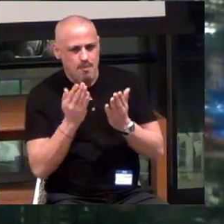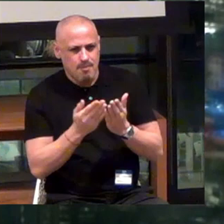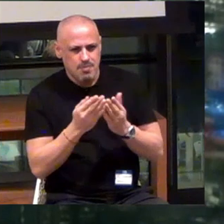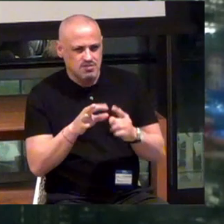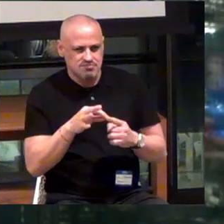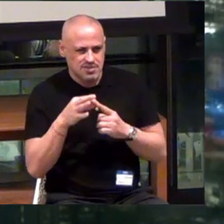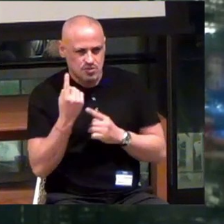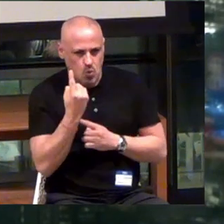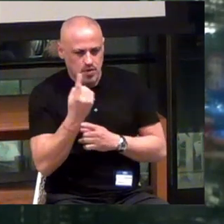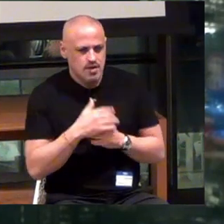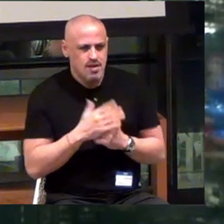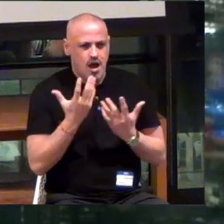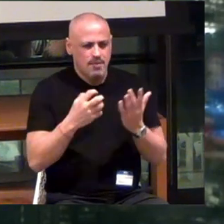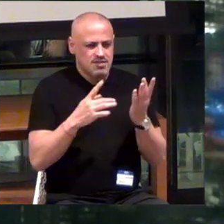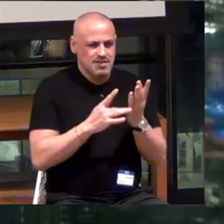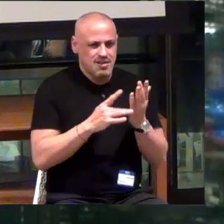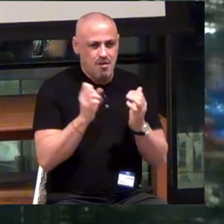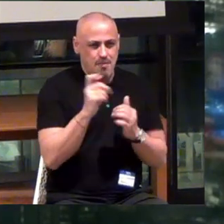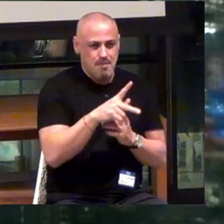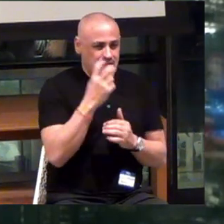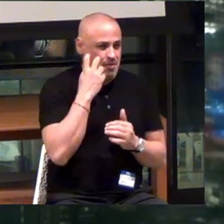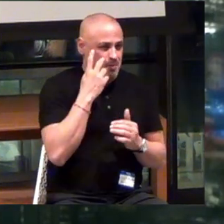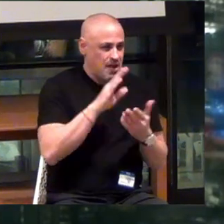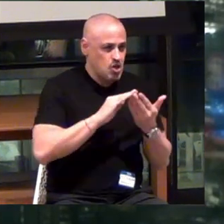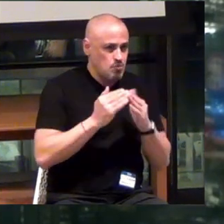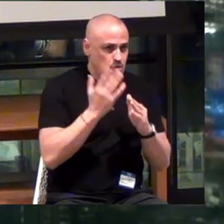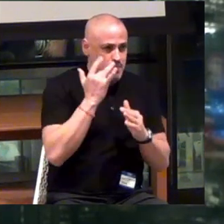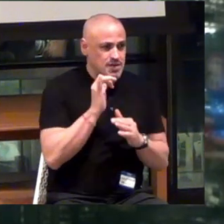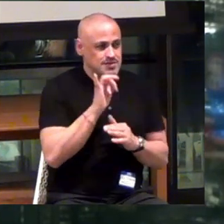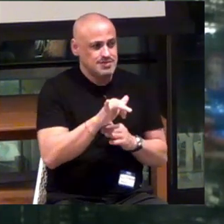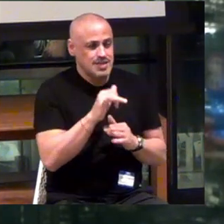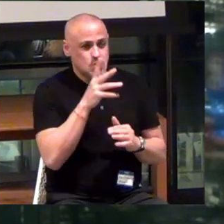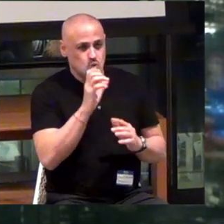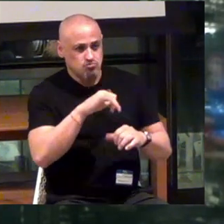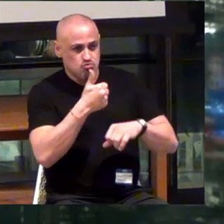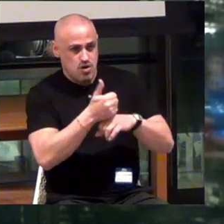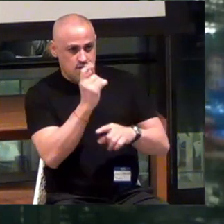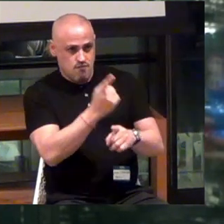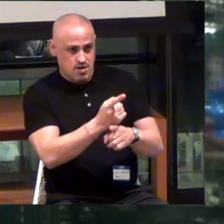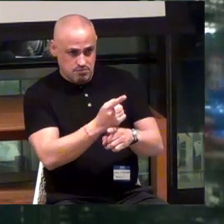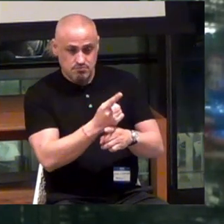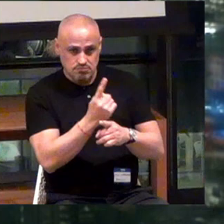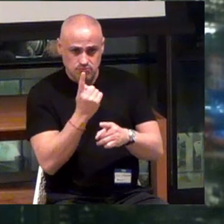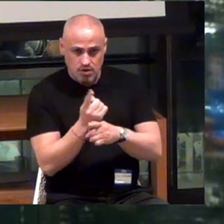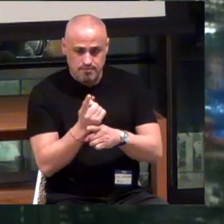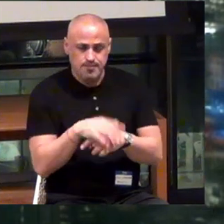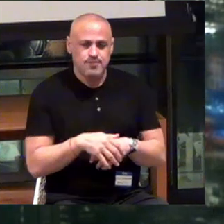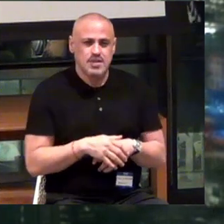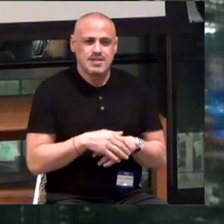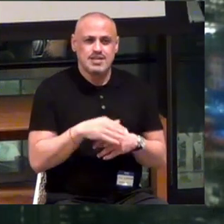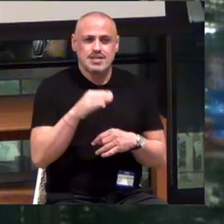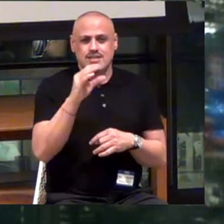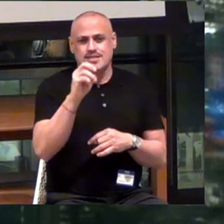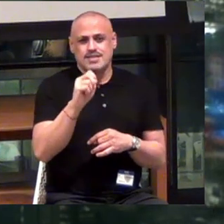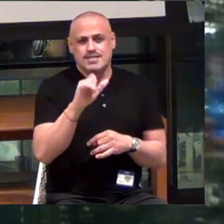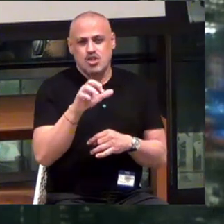How much of that money goes back to the blind community? That's who it was created for. I use Siri exclusively.